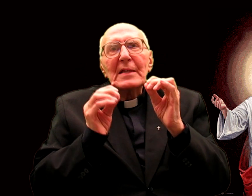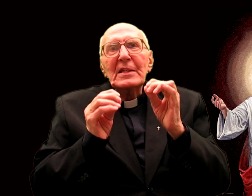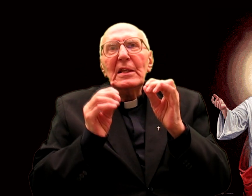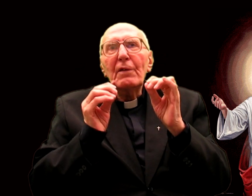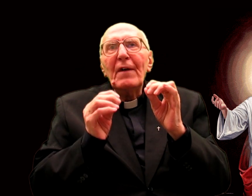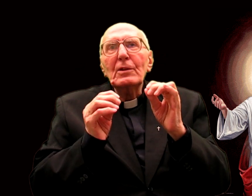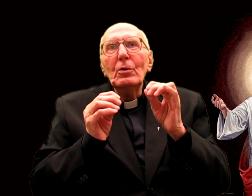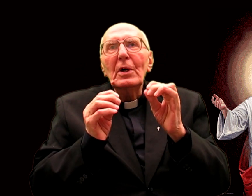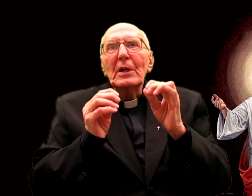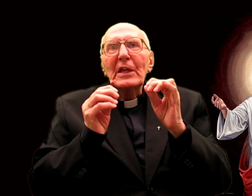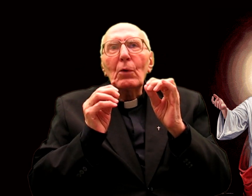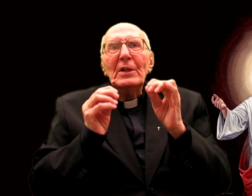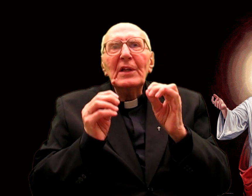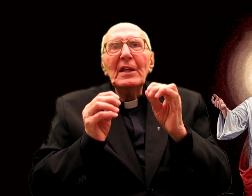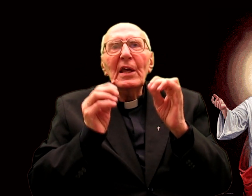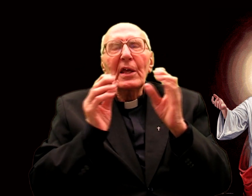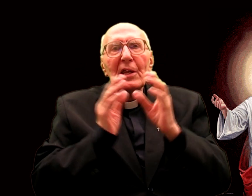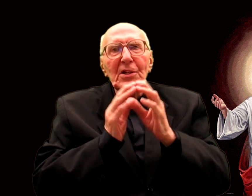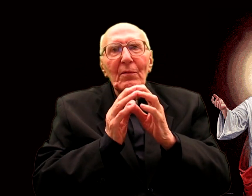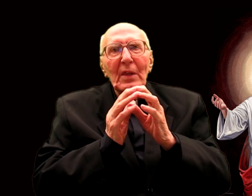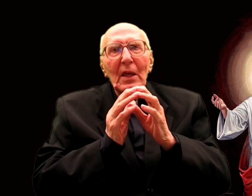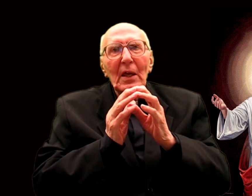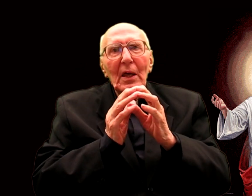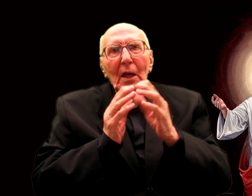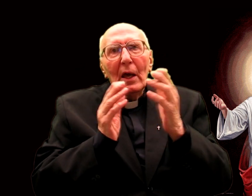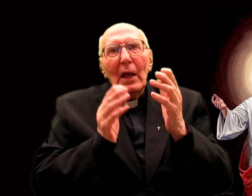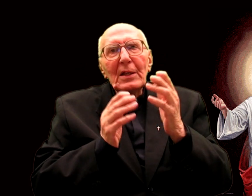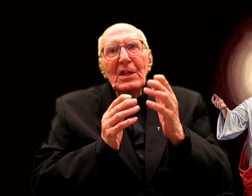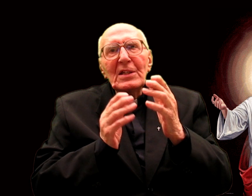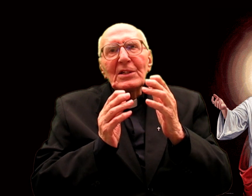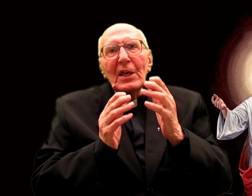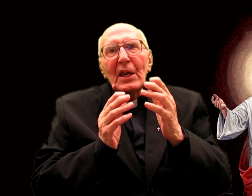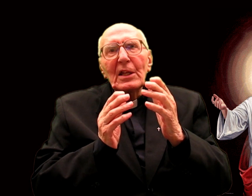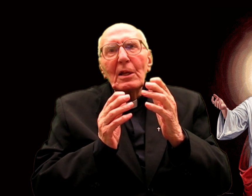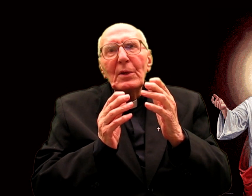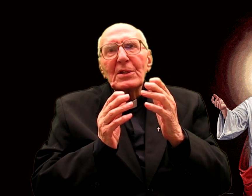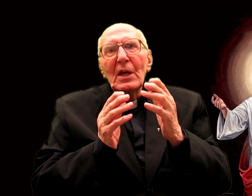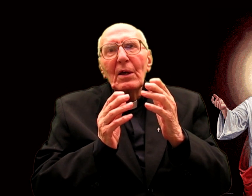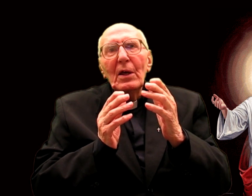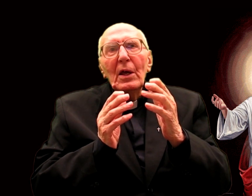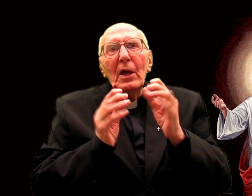It is that fact that the Church believes. She says the secret of the Mass: